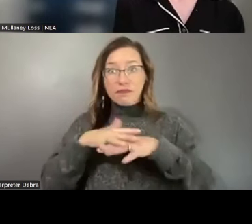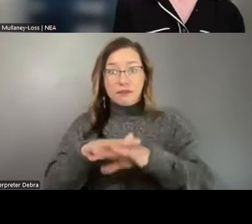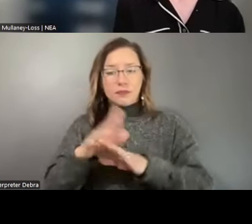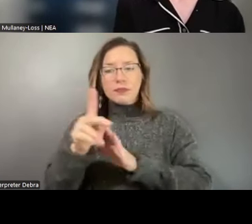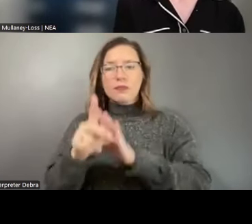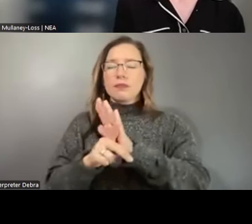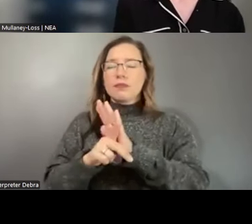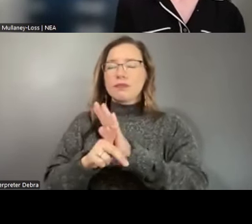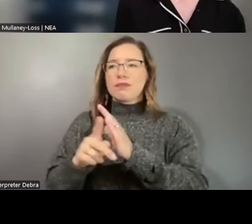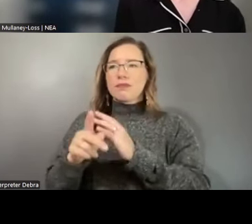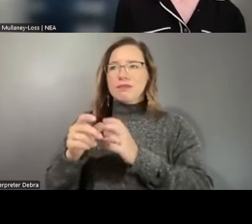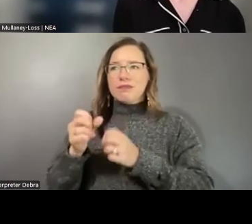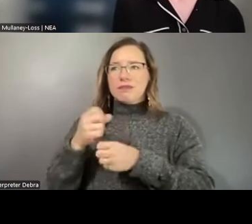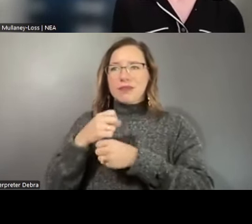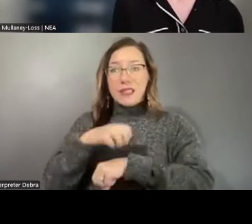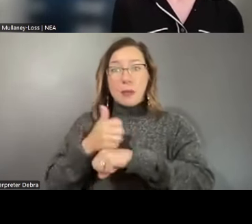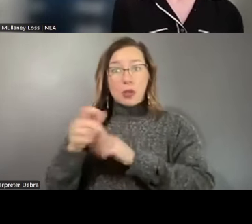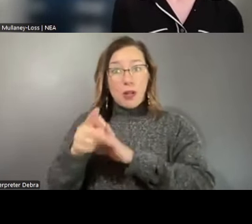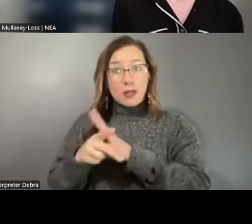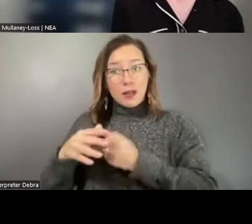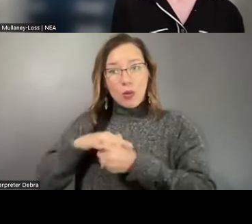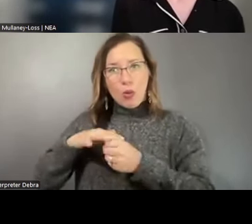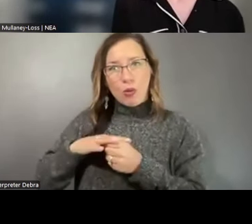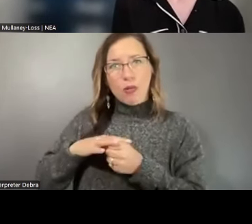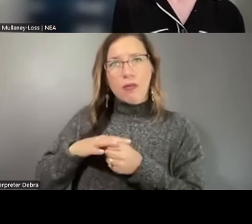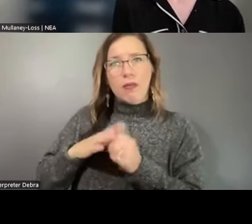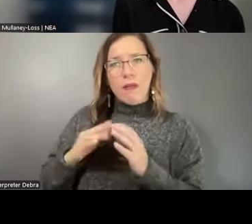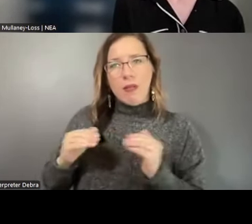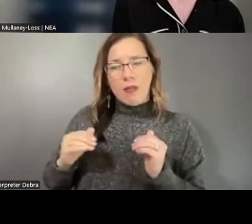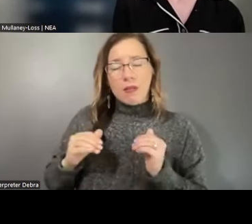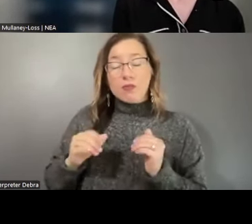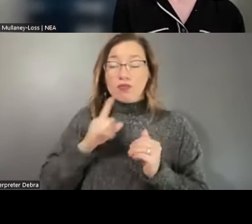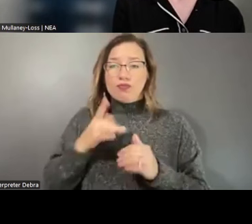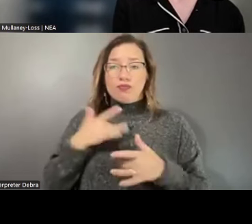the local level too. So I think there's been some really exciting progress, particularly